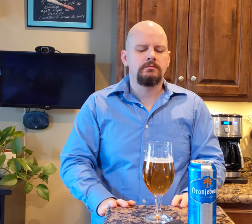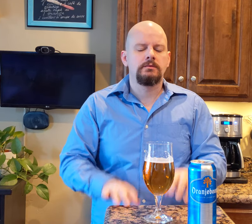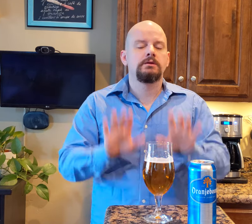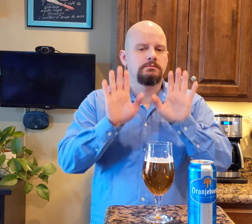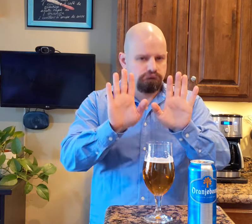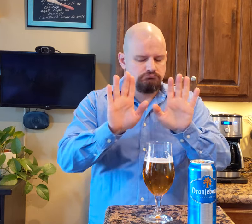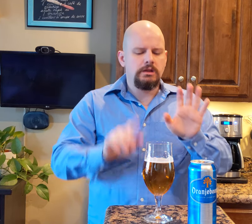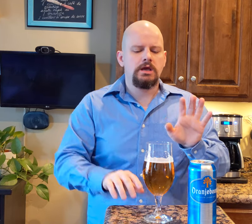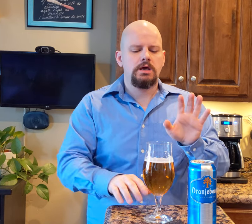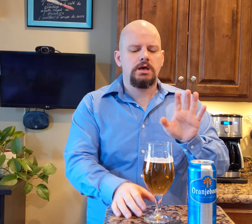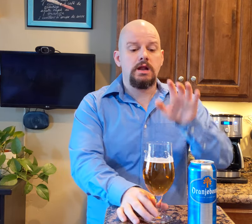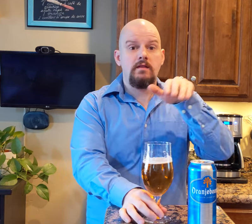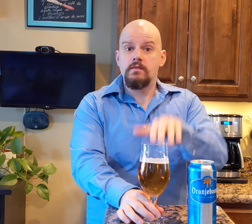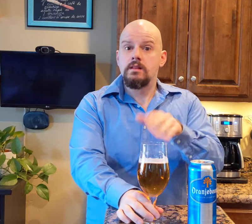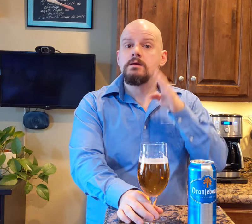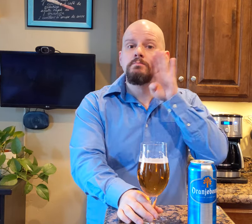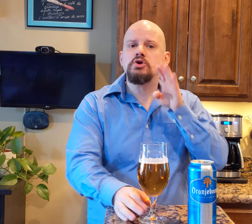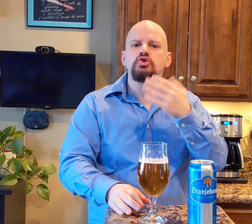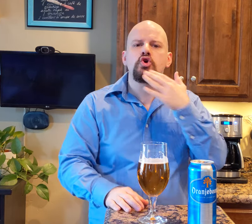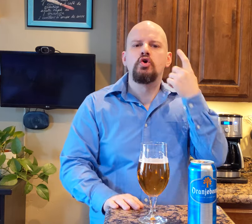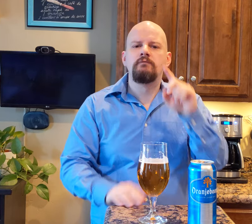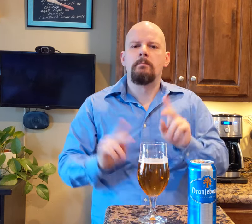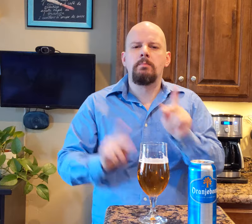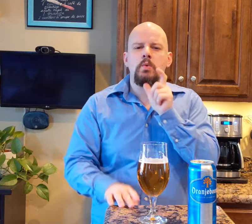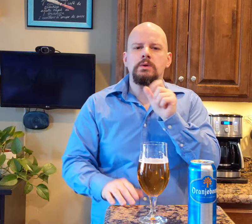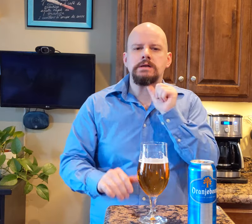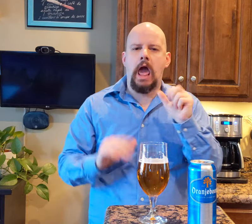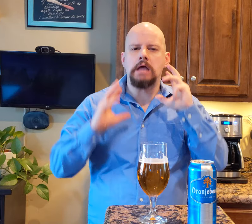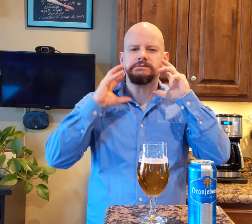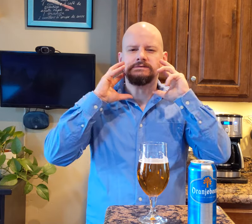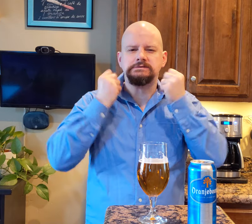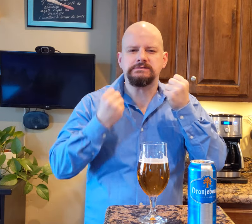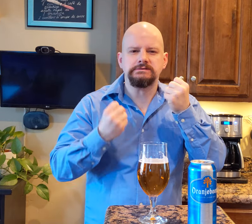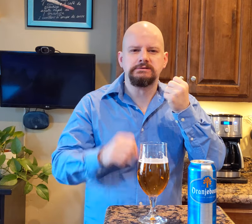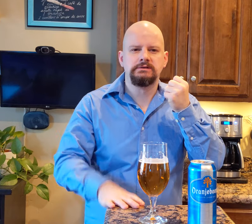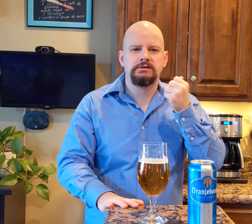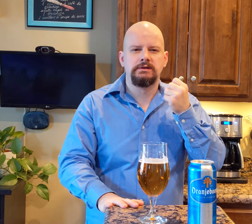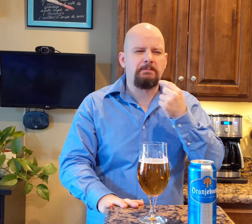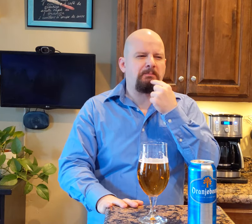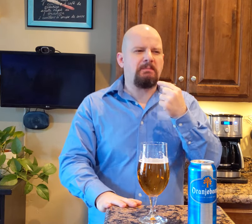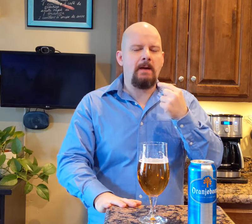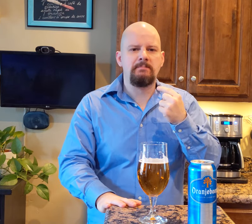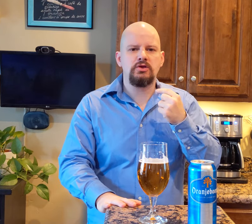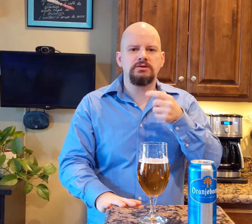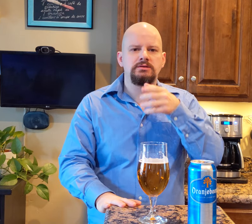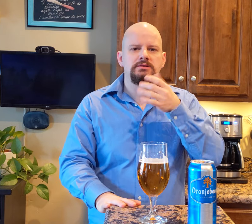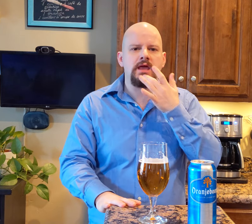Hey... The beer is good for people who are not a fan of bitter taste.